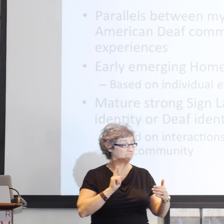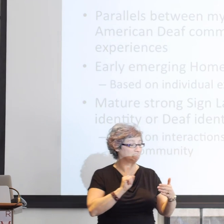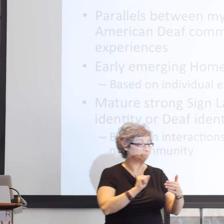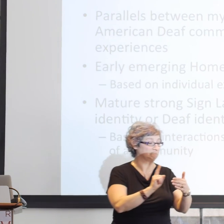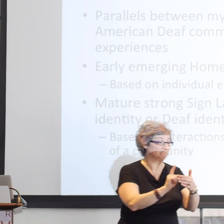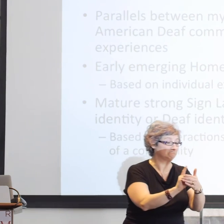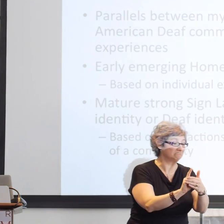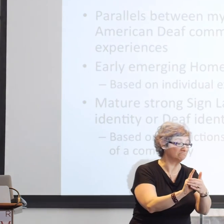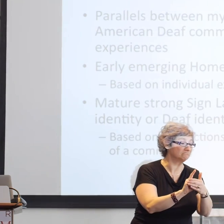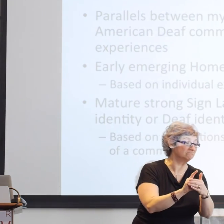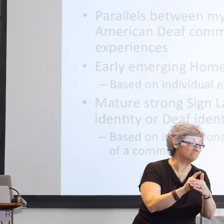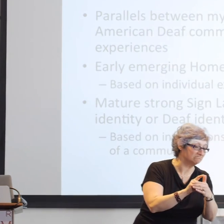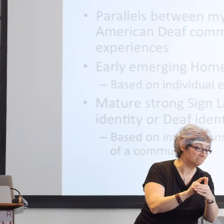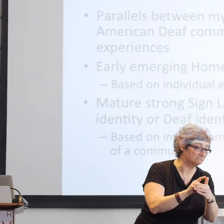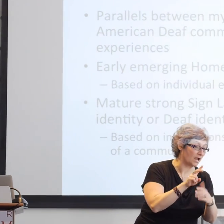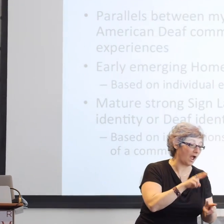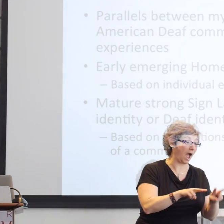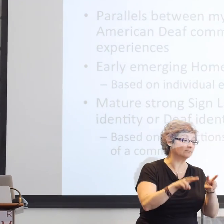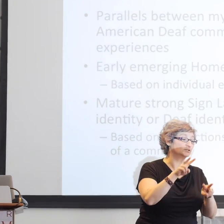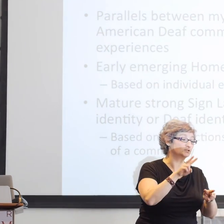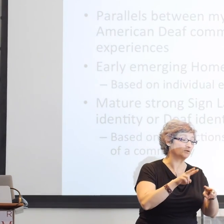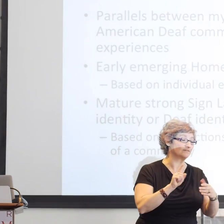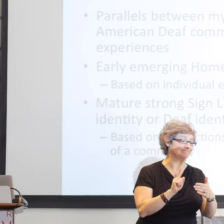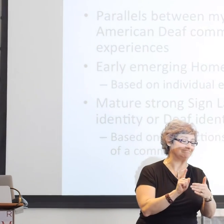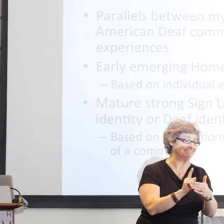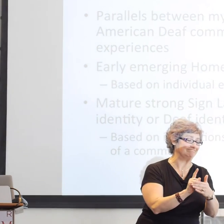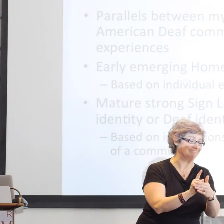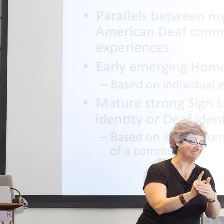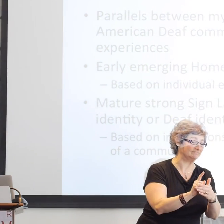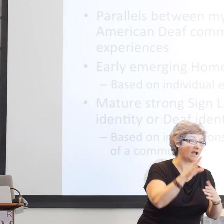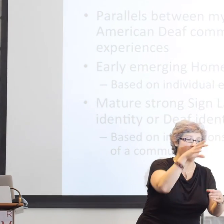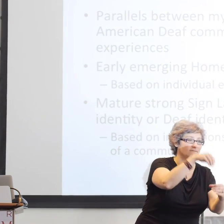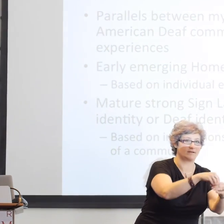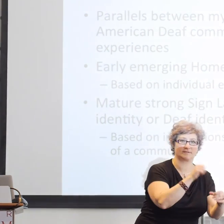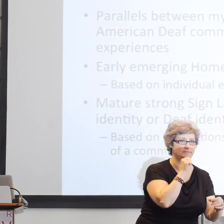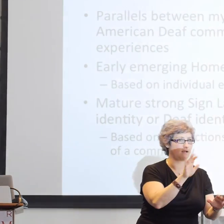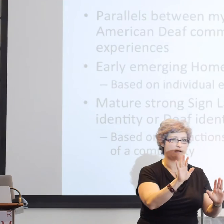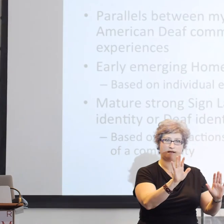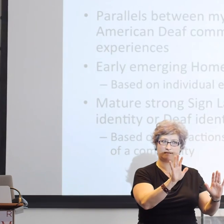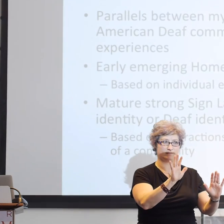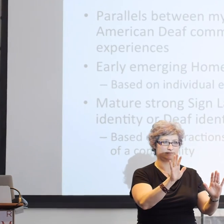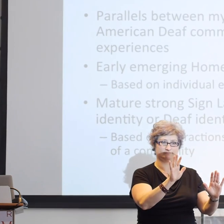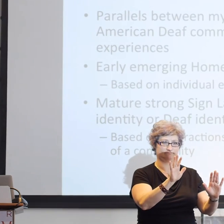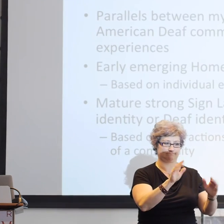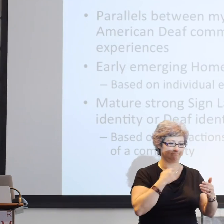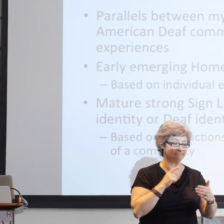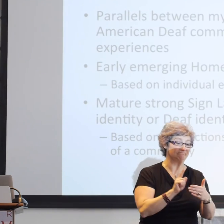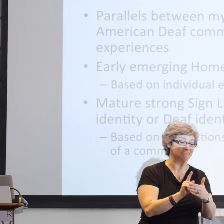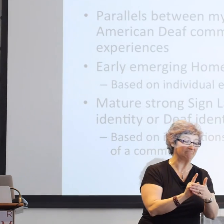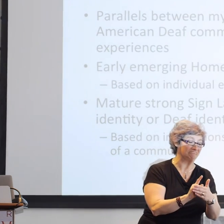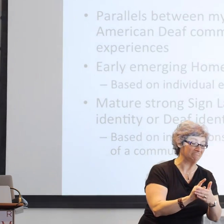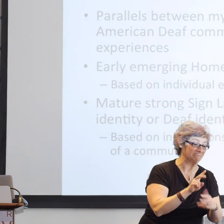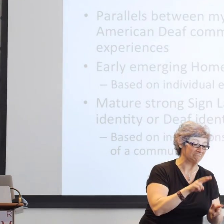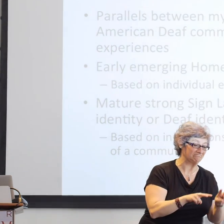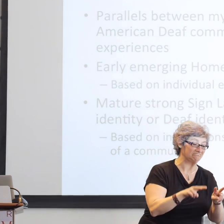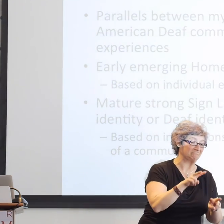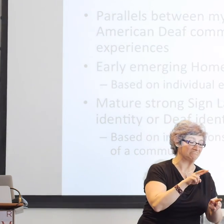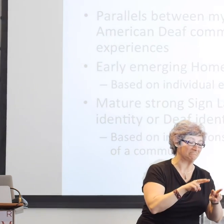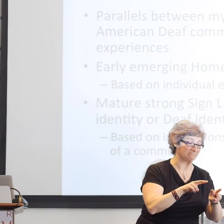I've shared with you some of the parallels that I see between my perspectives on each of these groups.